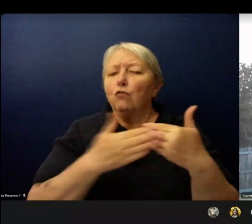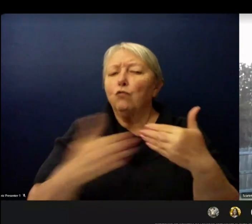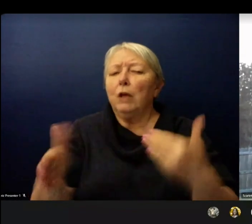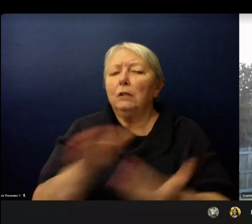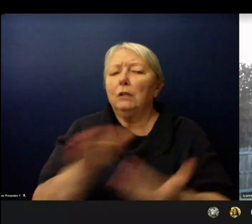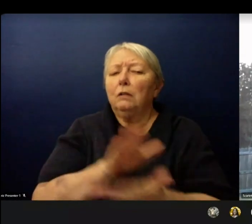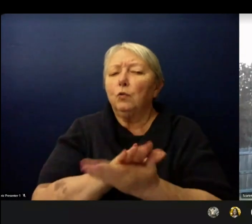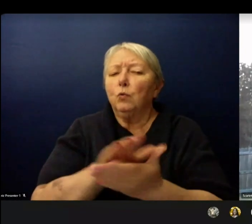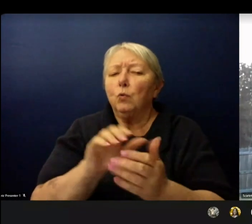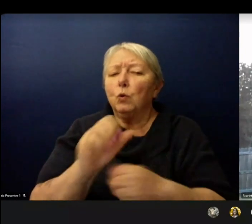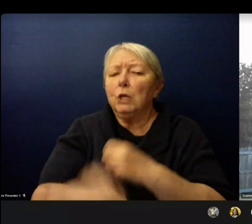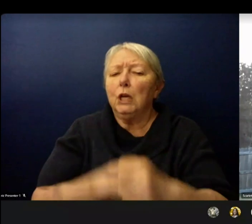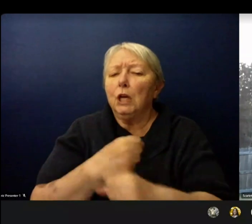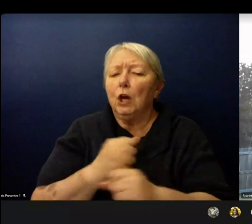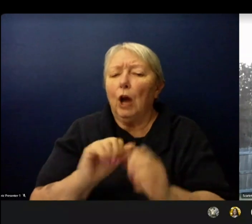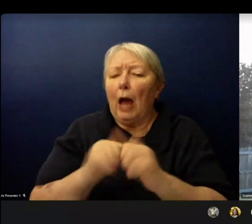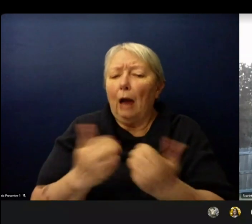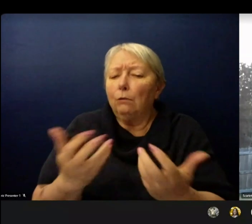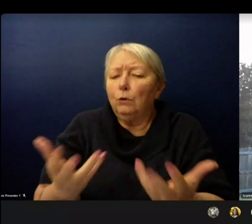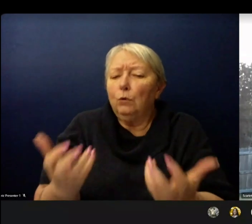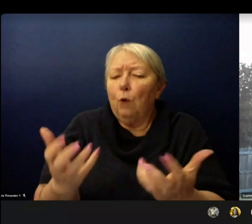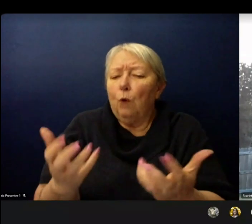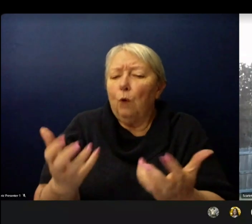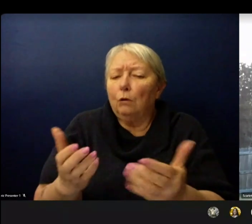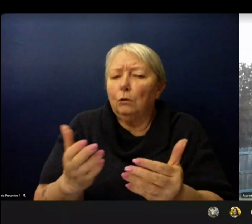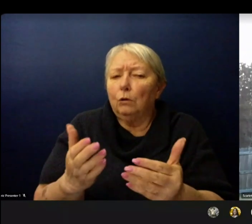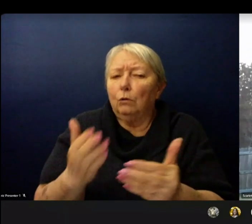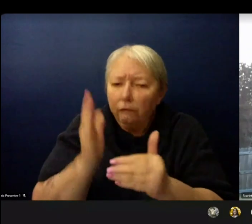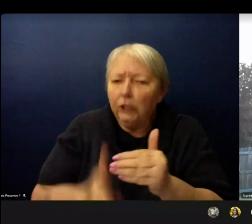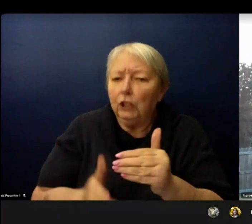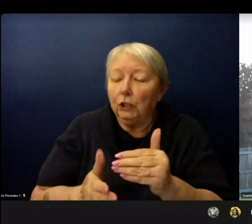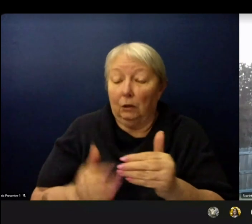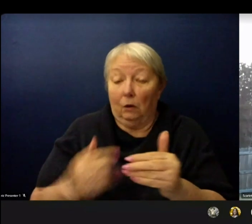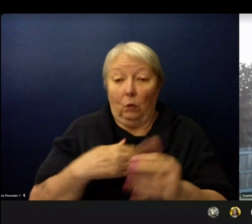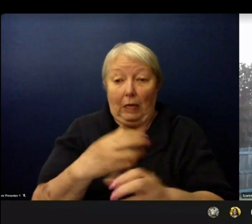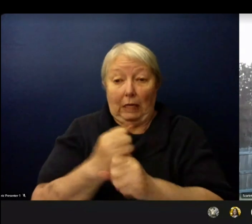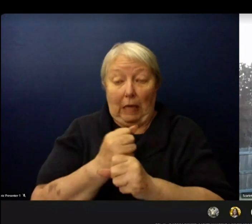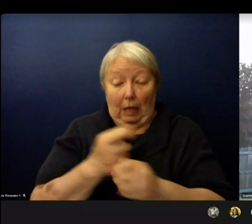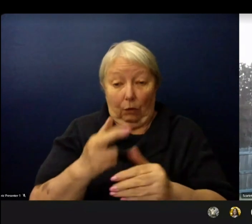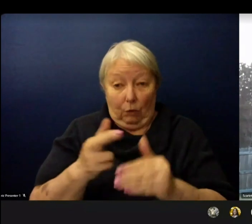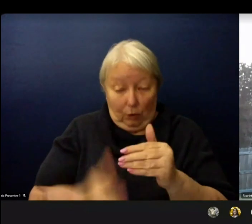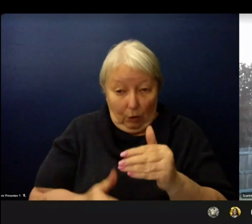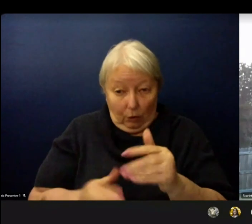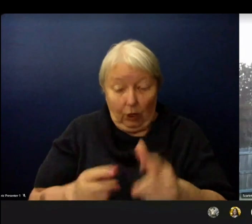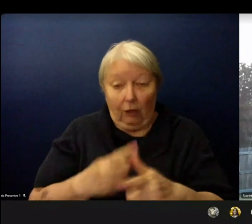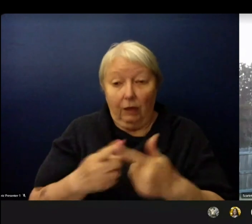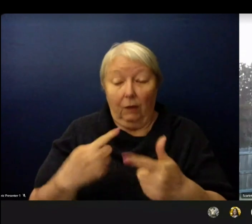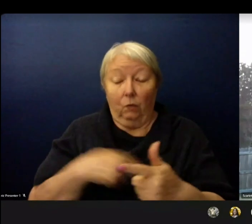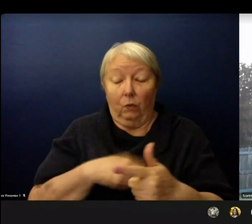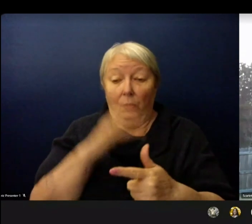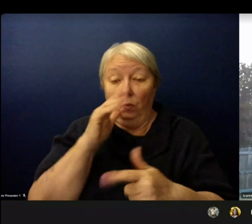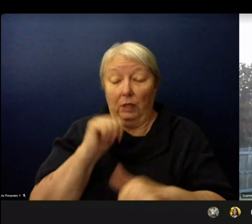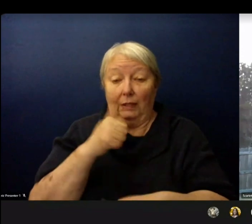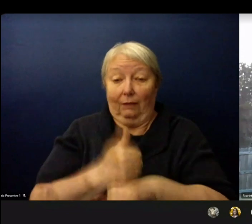Once we have the results of these surveys we will develop cohorts for each school. It should be noted that cohorts at our